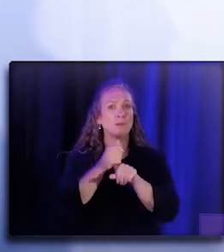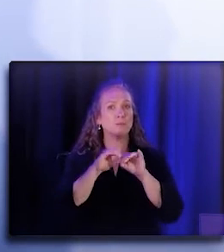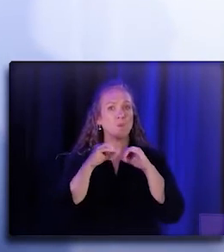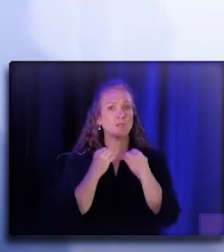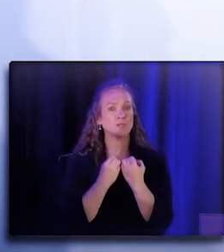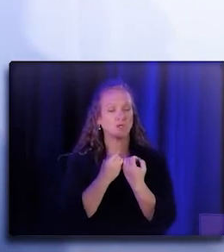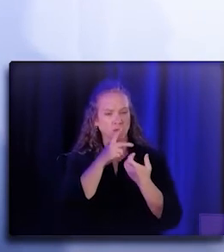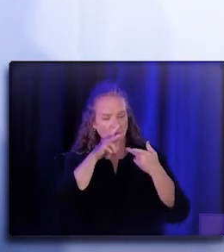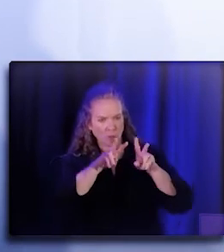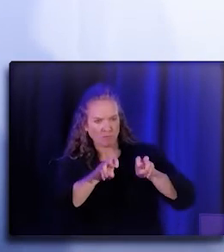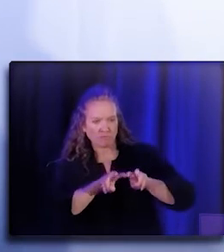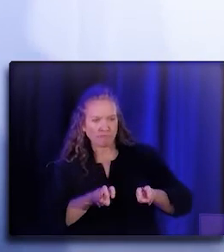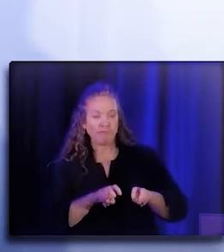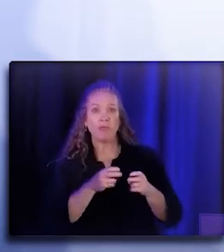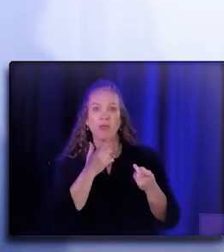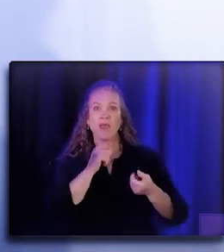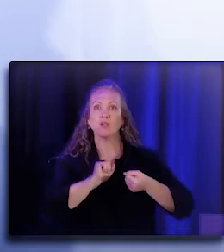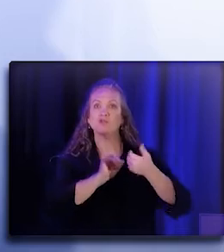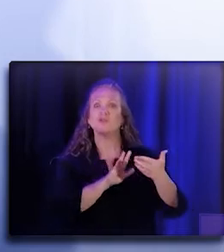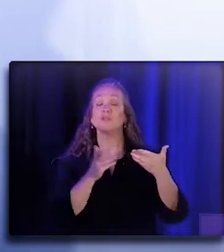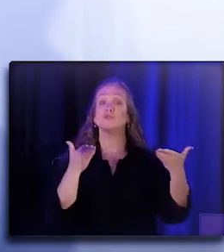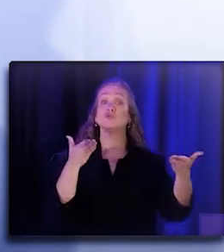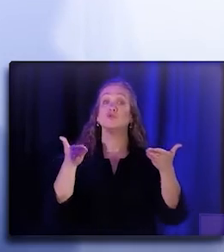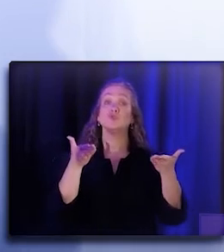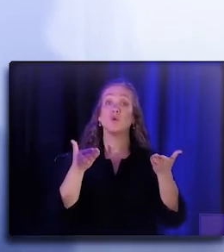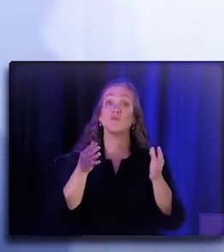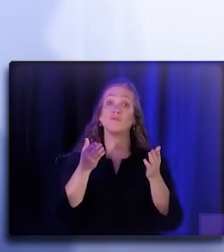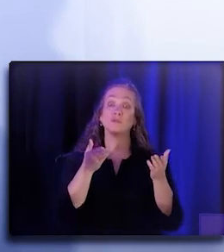and address social services and the social determinants of health